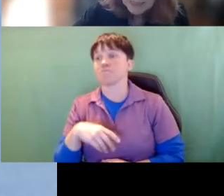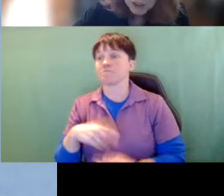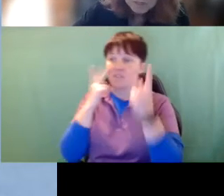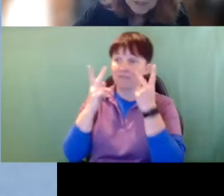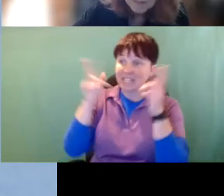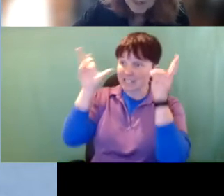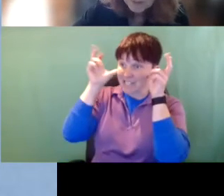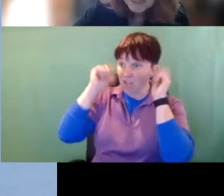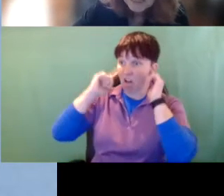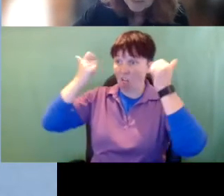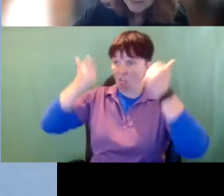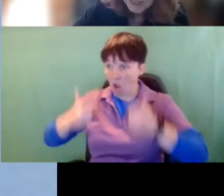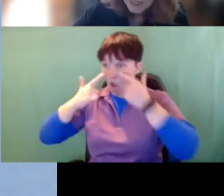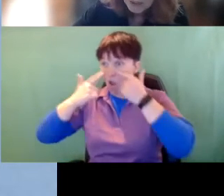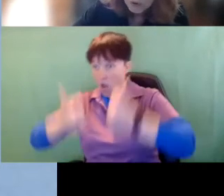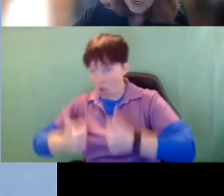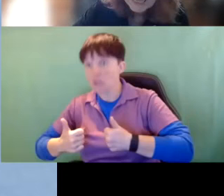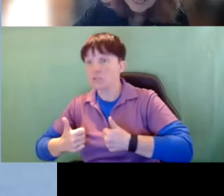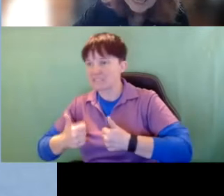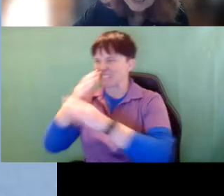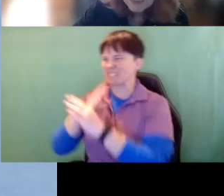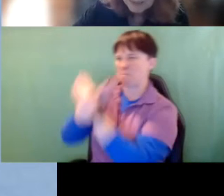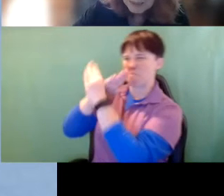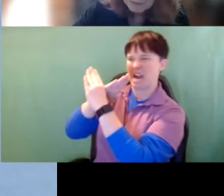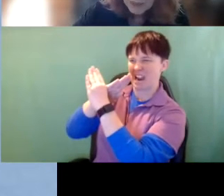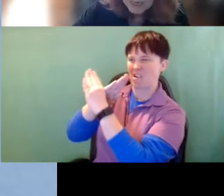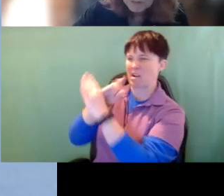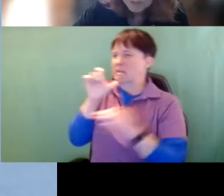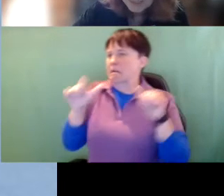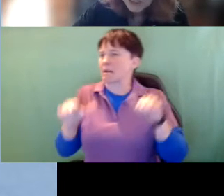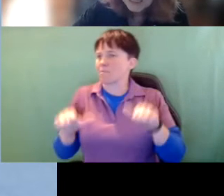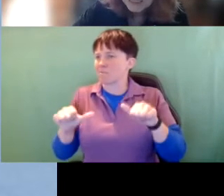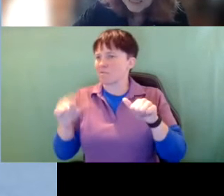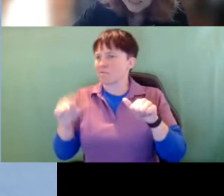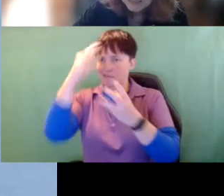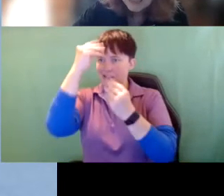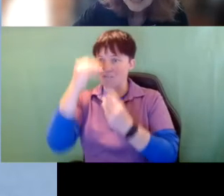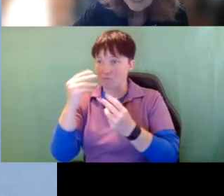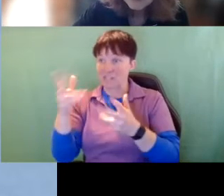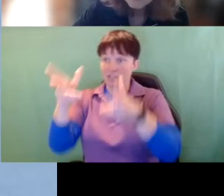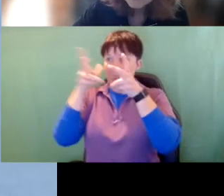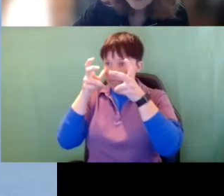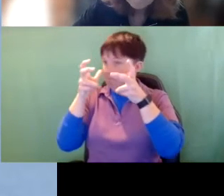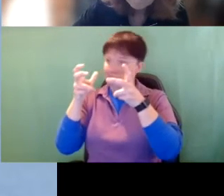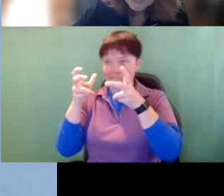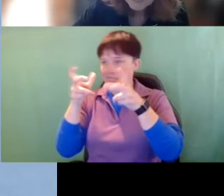in terms of there being a barrier or inability for that information to get in. Some may get